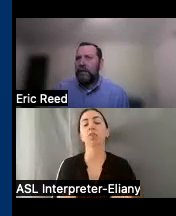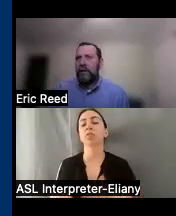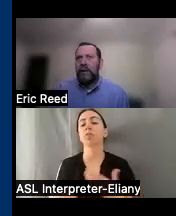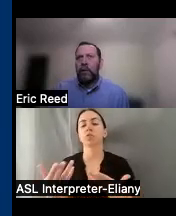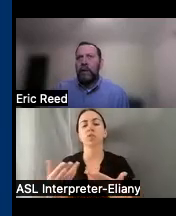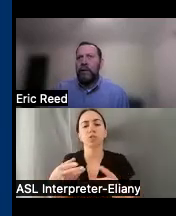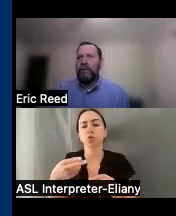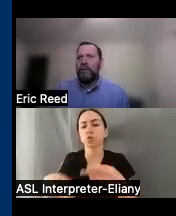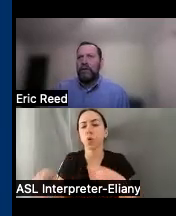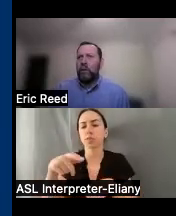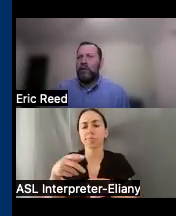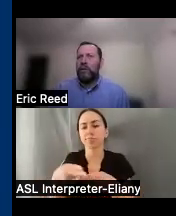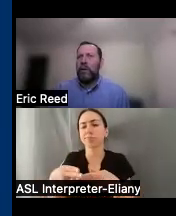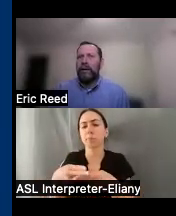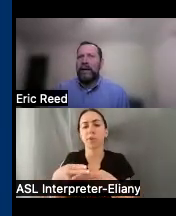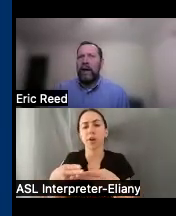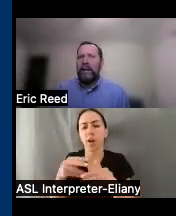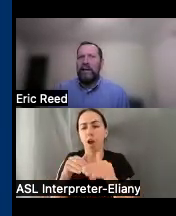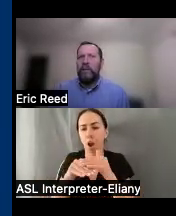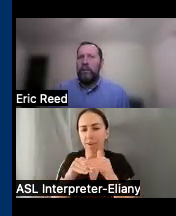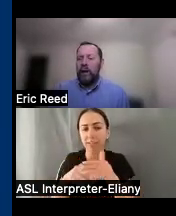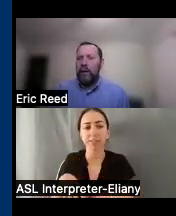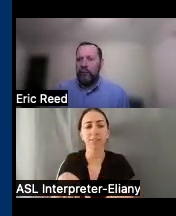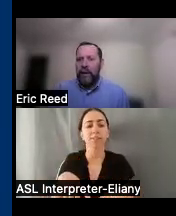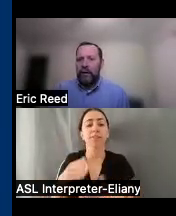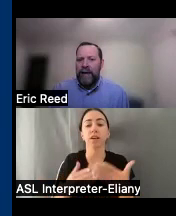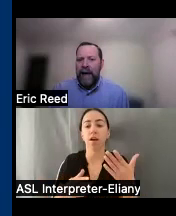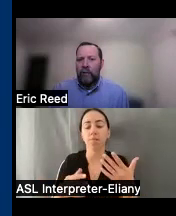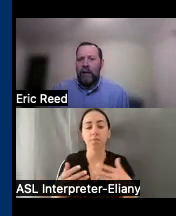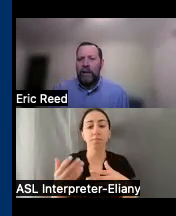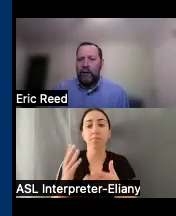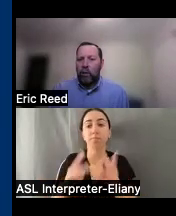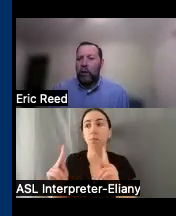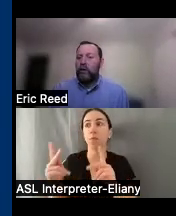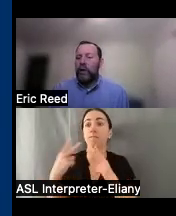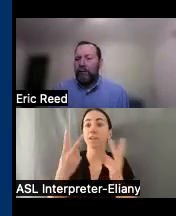we especially with some Mobility devices people come in from out of town I don't want to travel